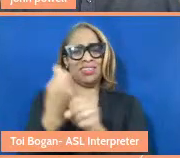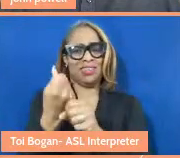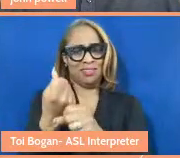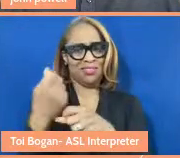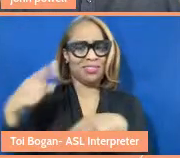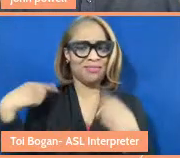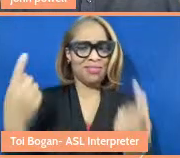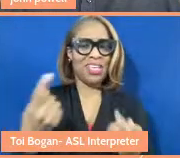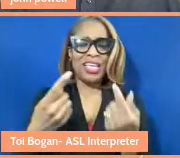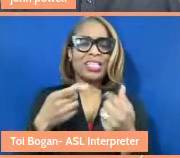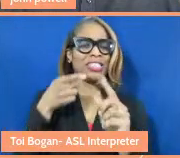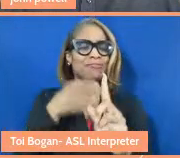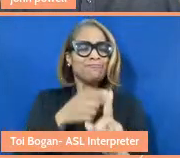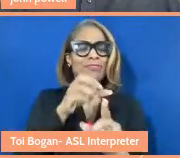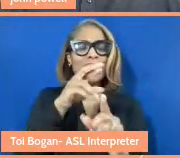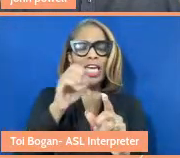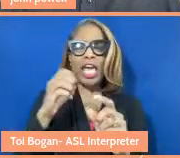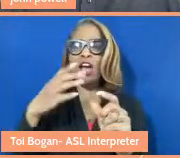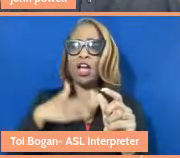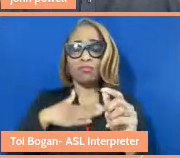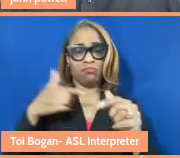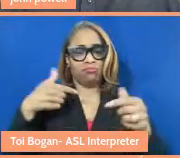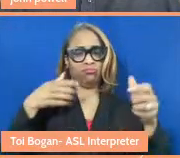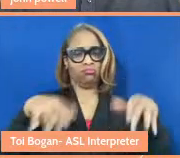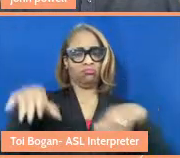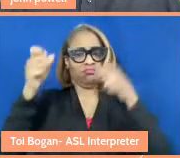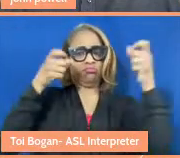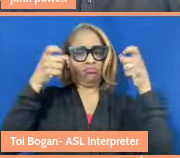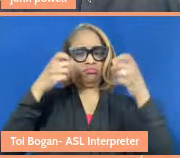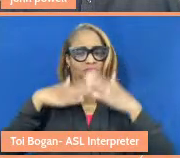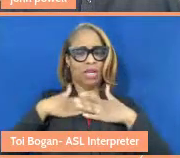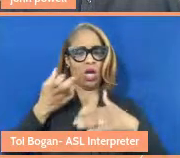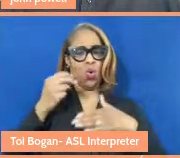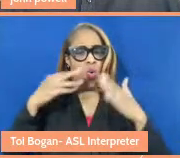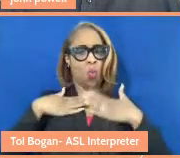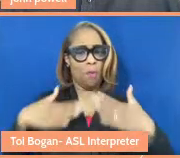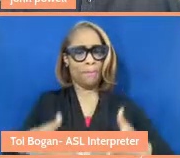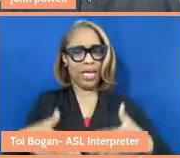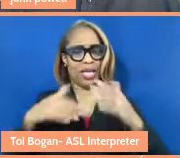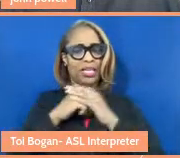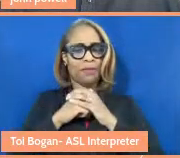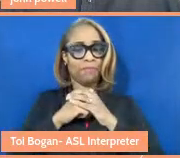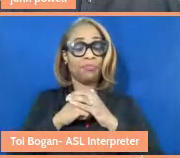for and sovereignty over our bodies. The book that I wrote is called We